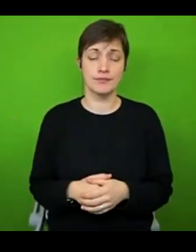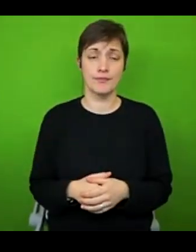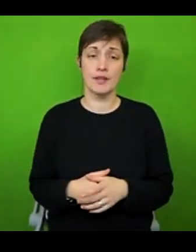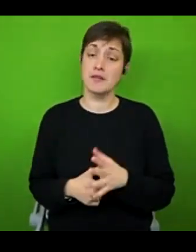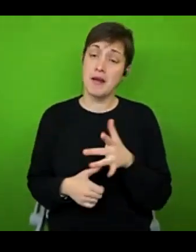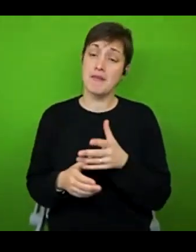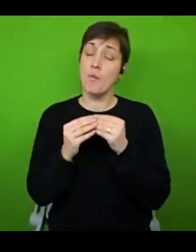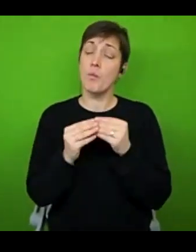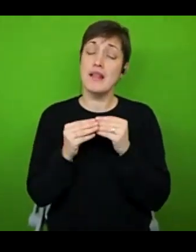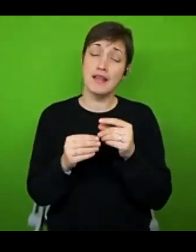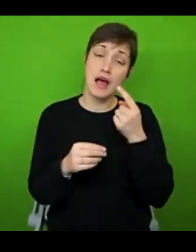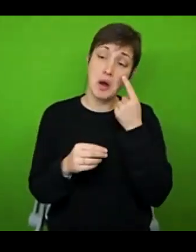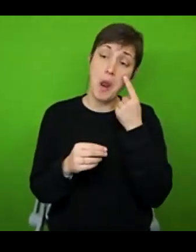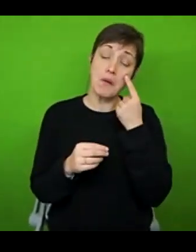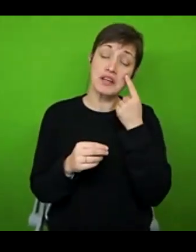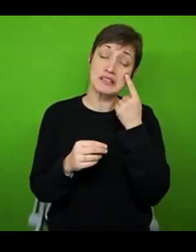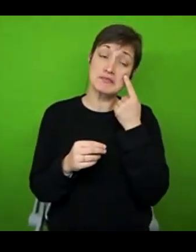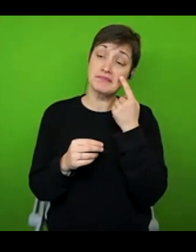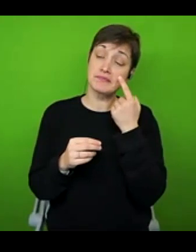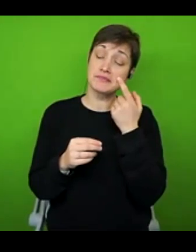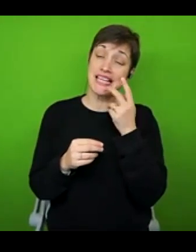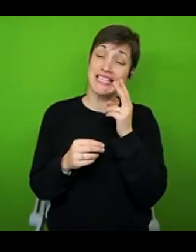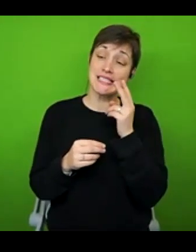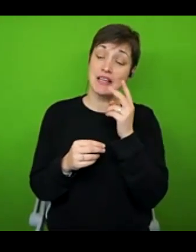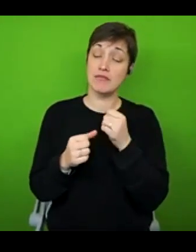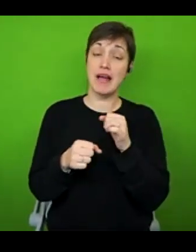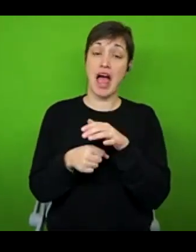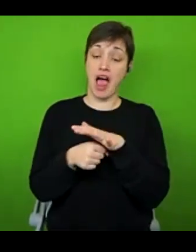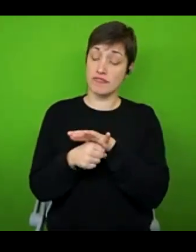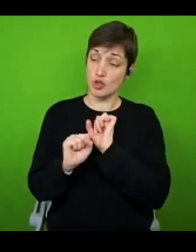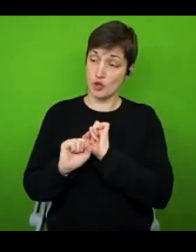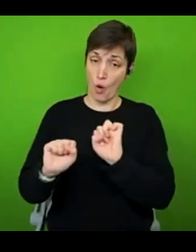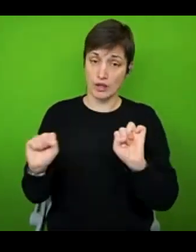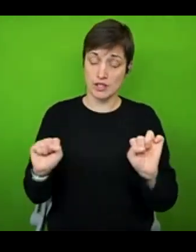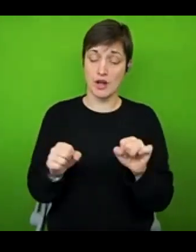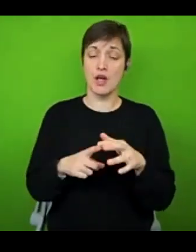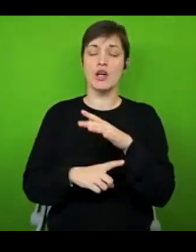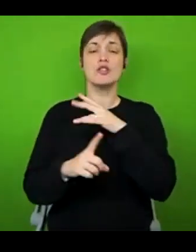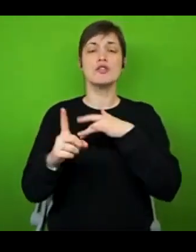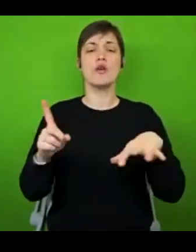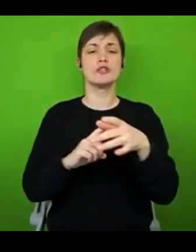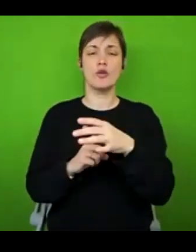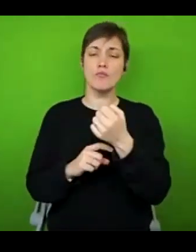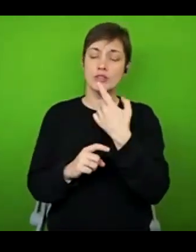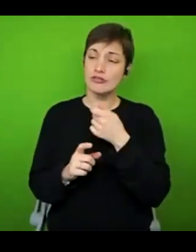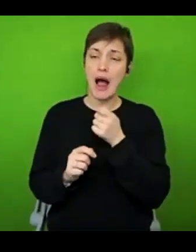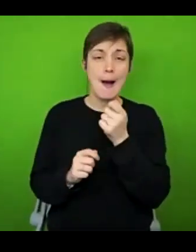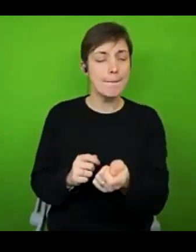there's anything like that in your local authority, social prescribing is another good one. But yes, I wish there was